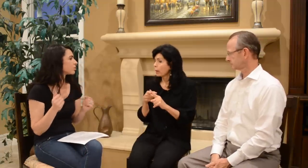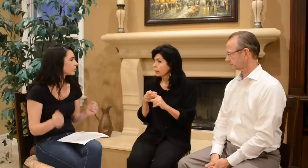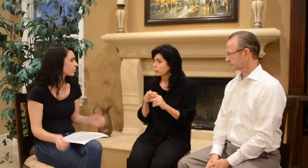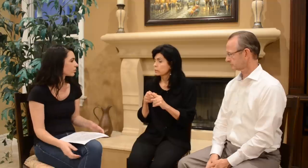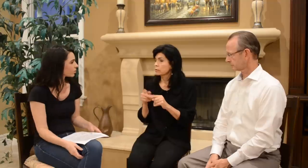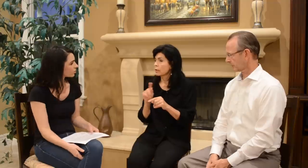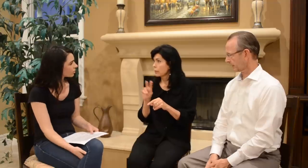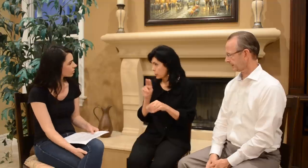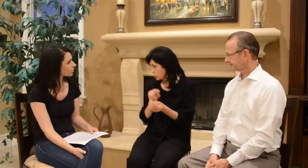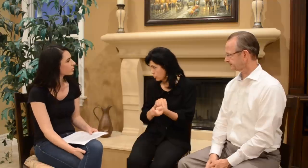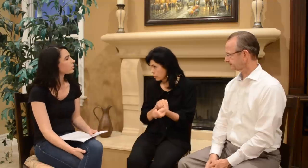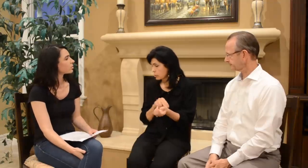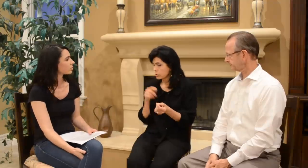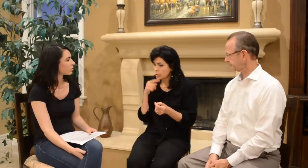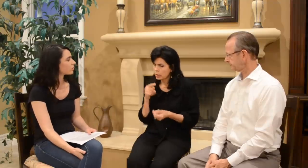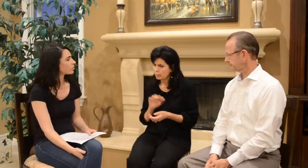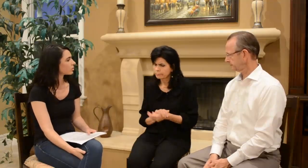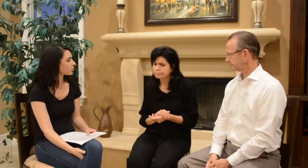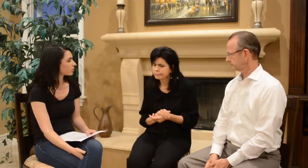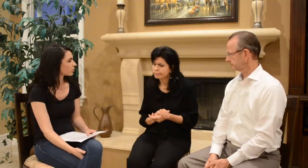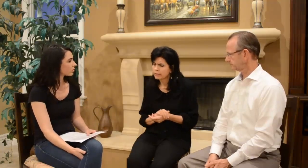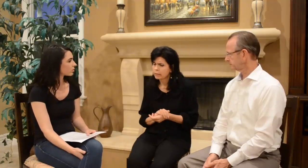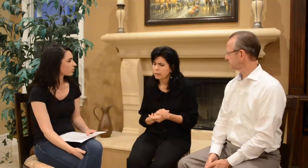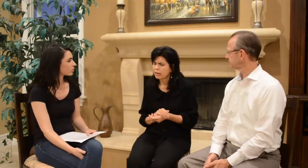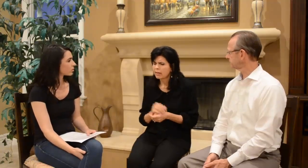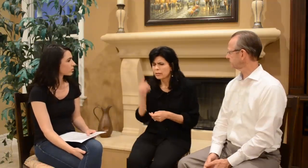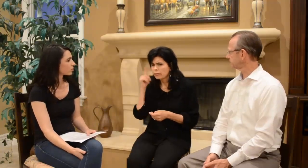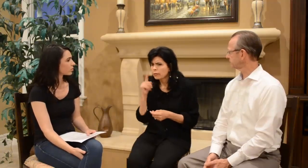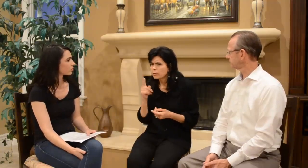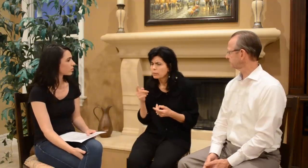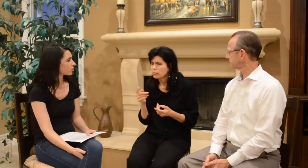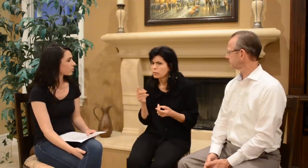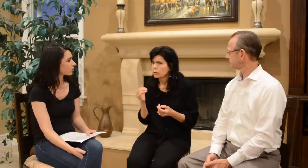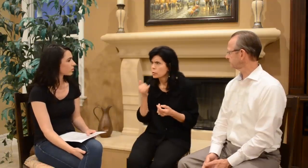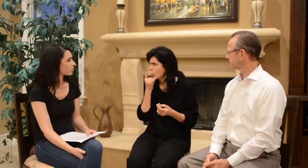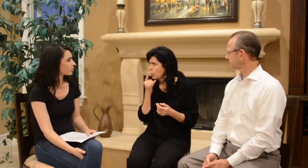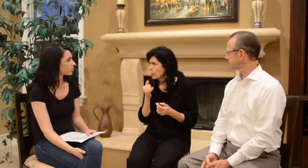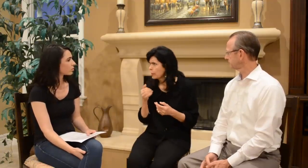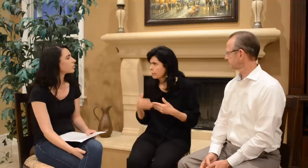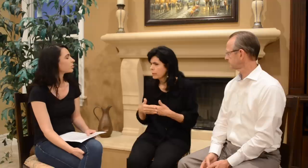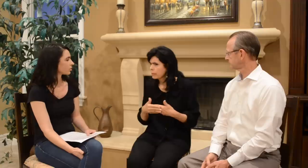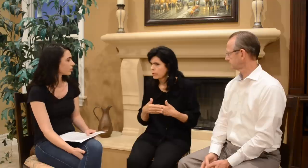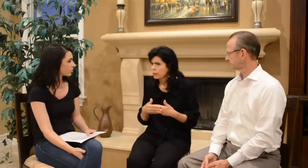When the nurse said, is something wrong with the baby?